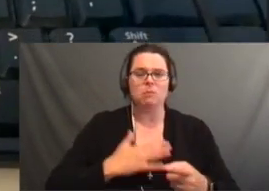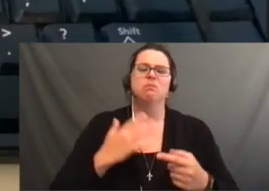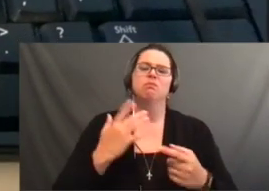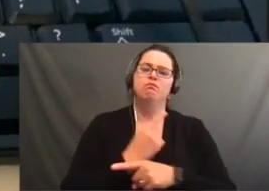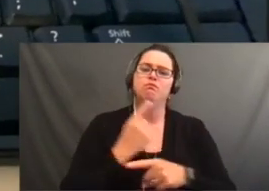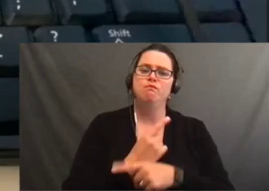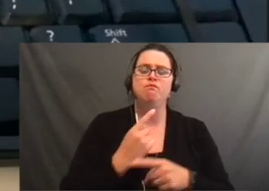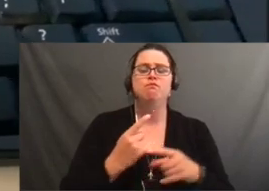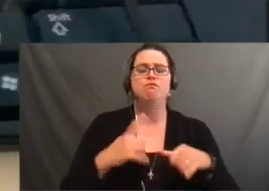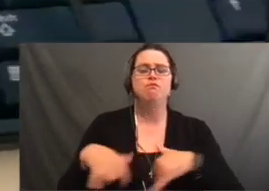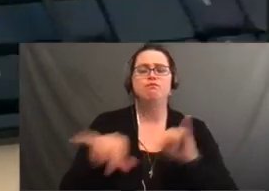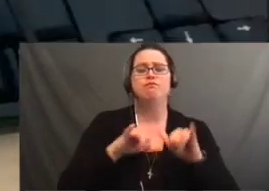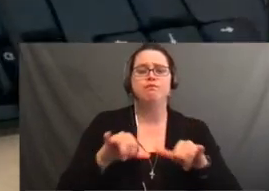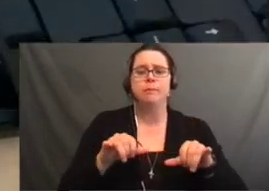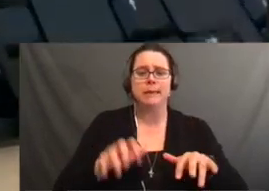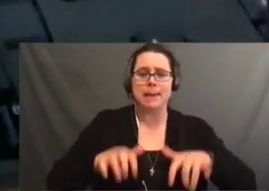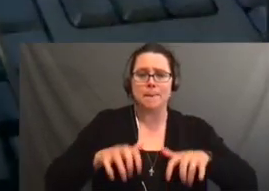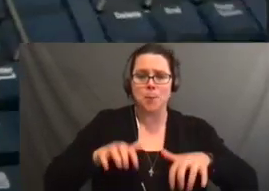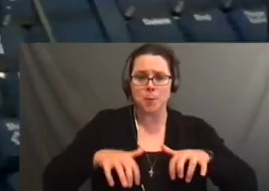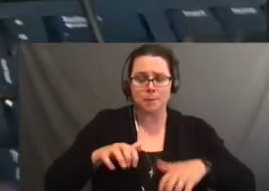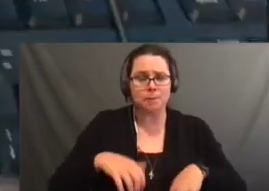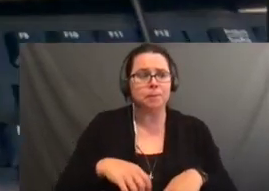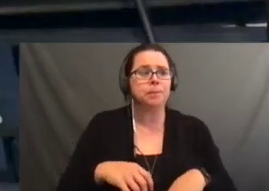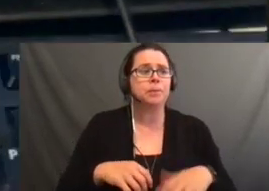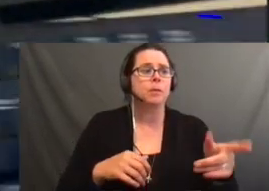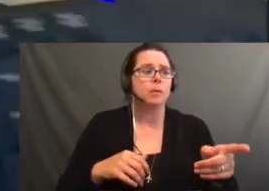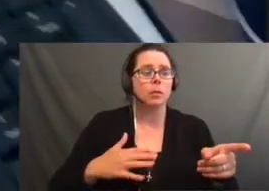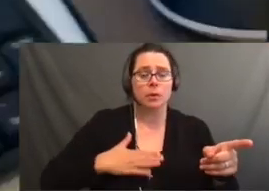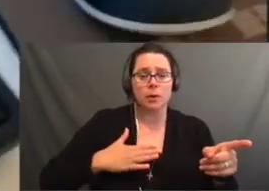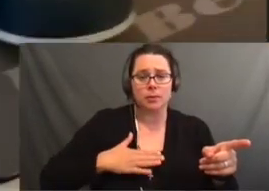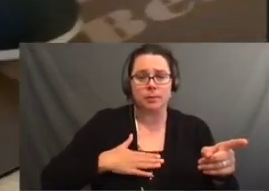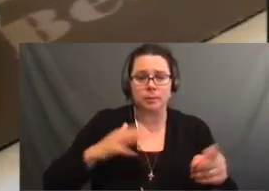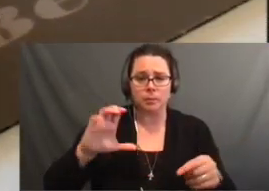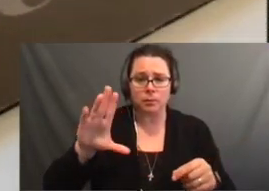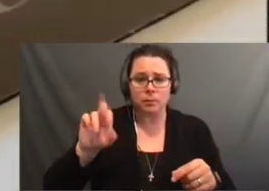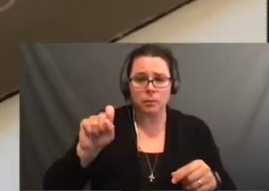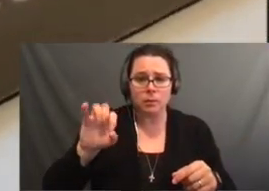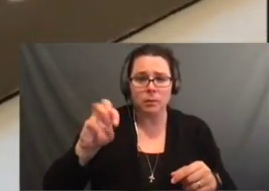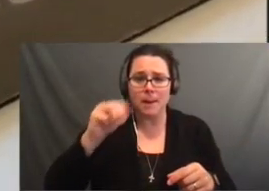Jen: Yes. I am just going to share really quick, because